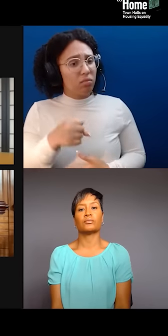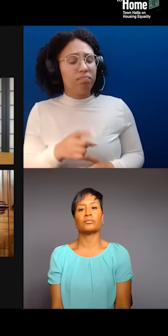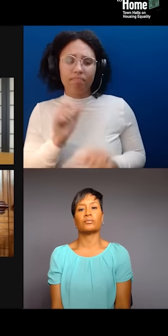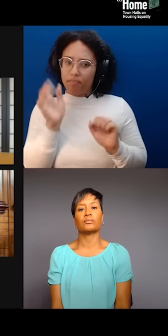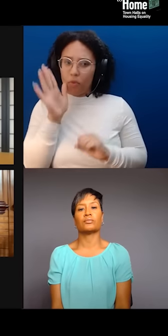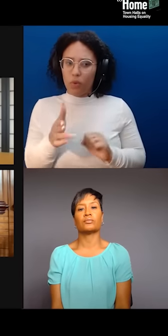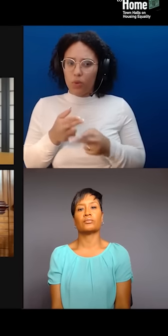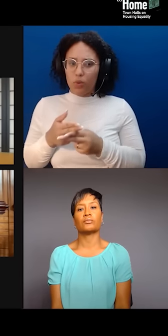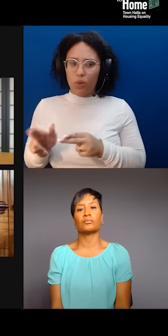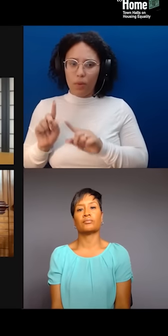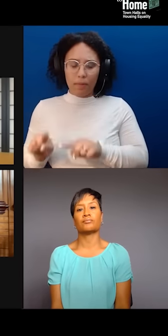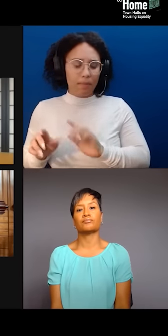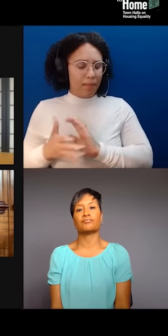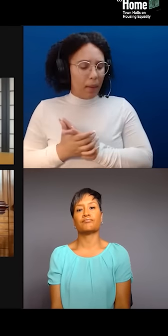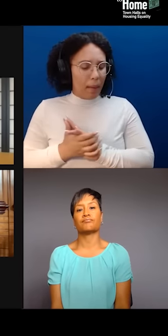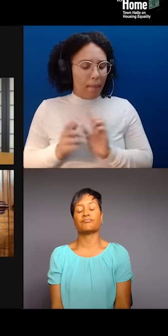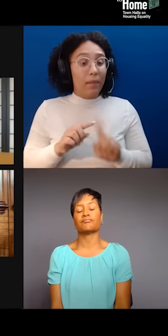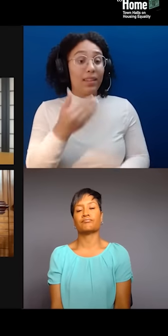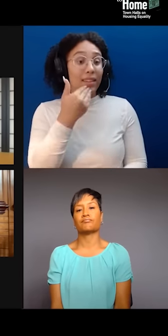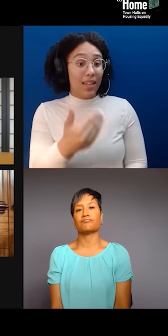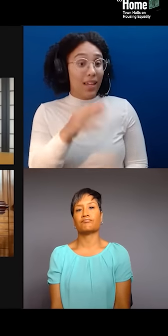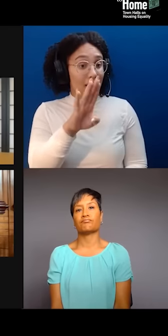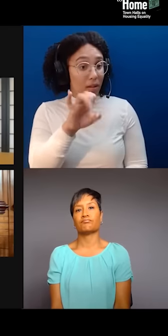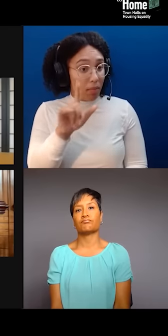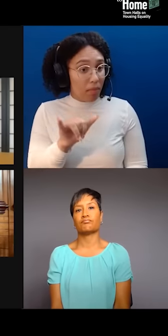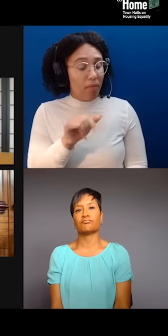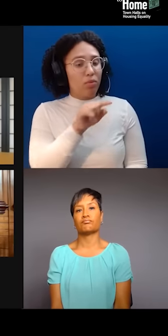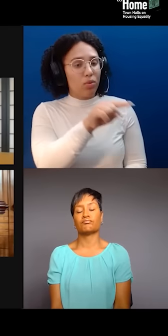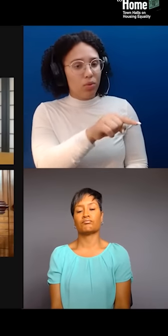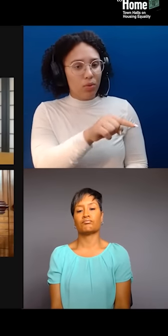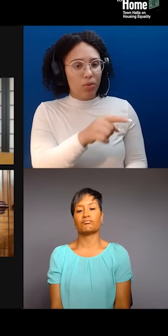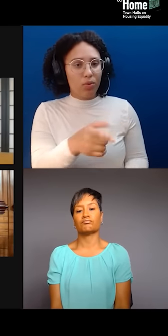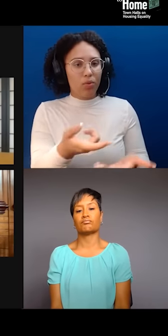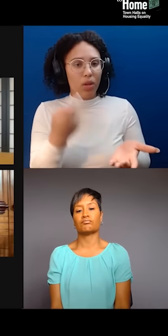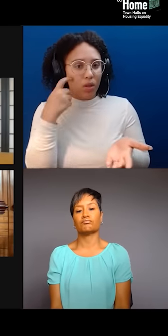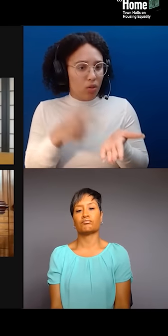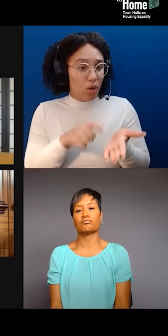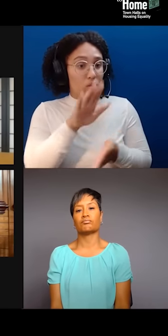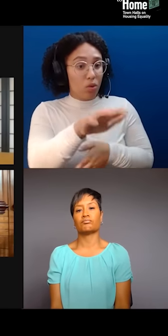your work in recognizing the displacement of Lenape folks as well, which has been profound.